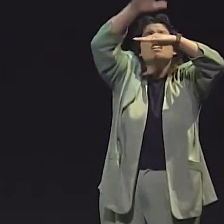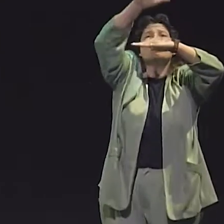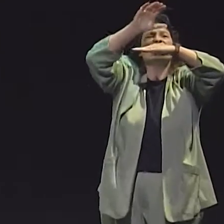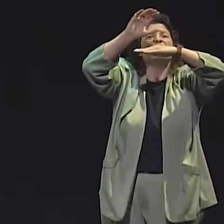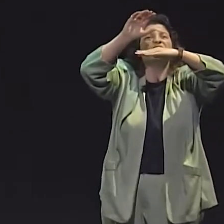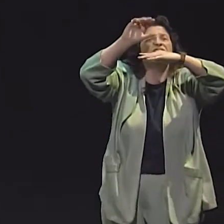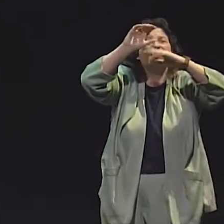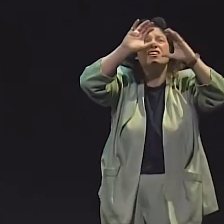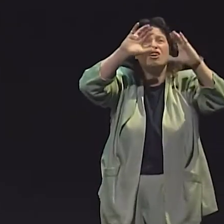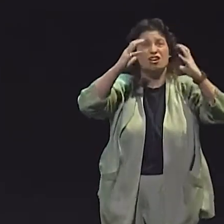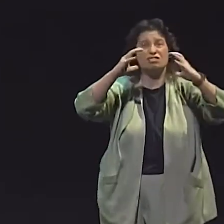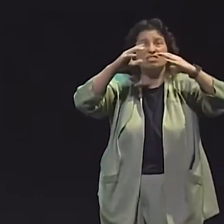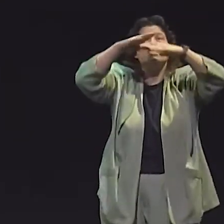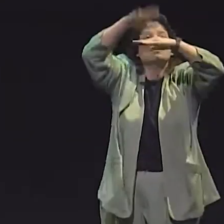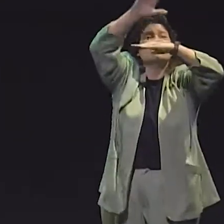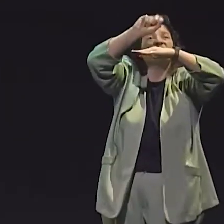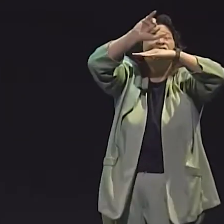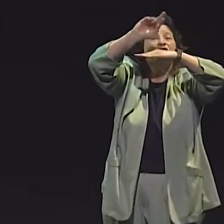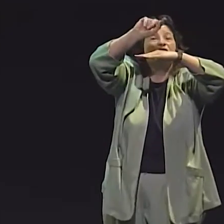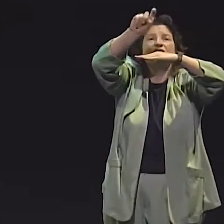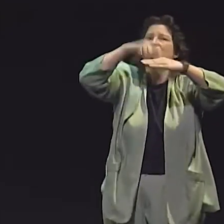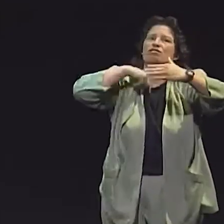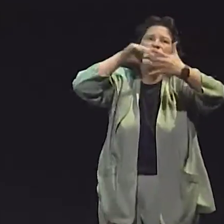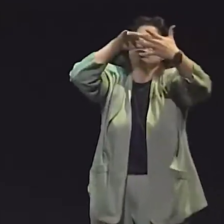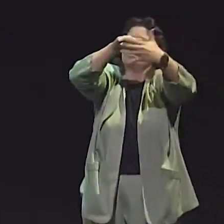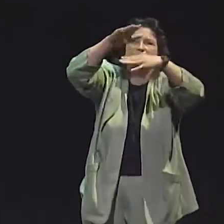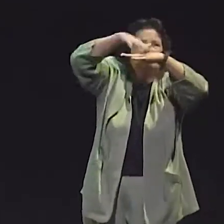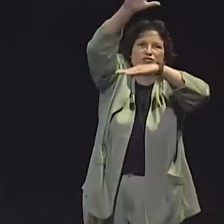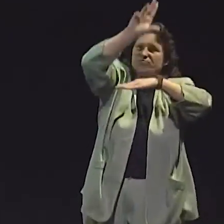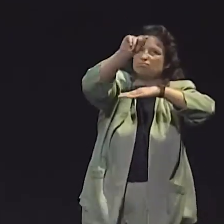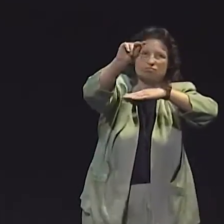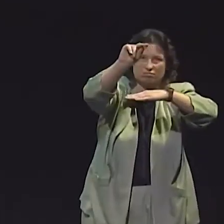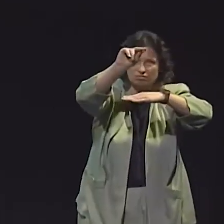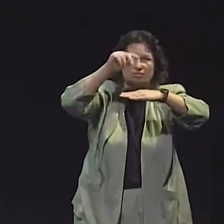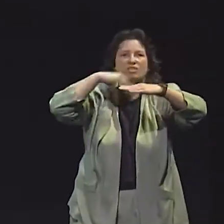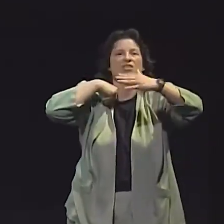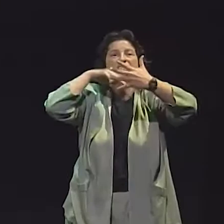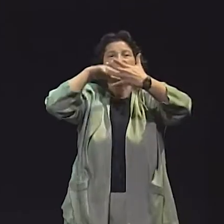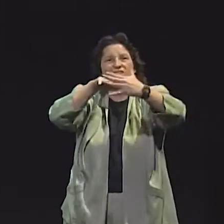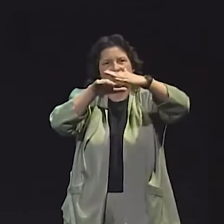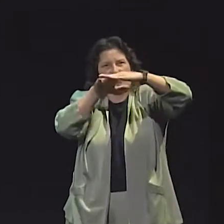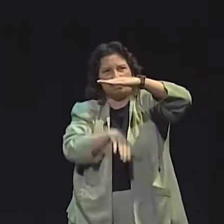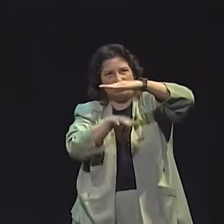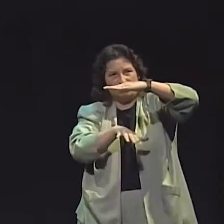THEY'LL LOOK AT THE NOUN PHRASE AND THE VERB PHRASE OF THE SENTENCE